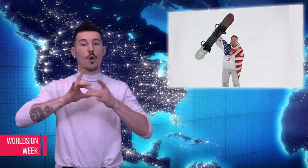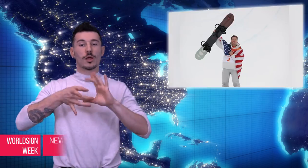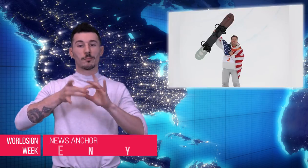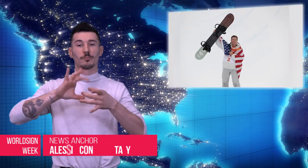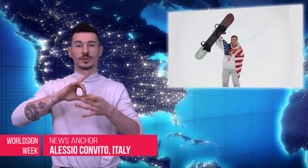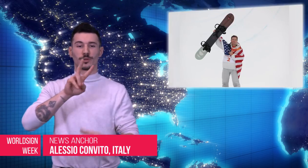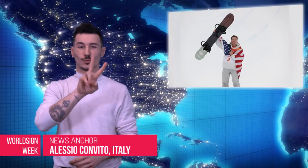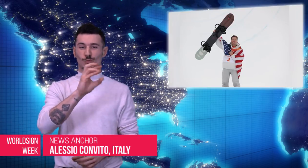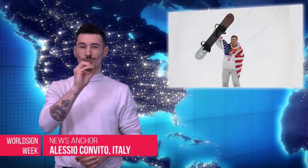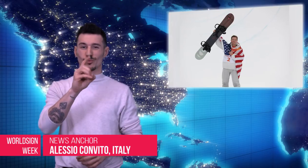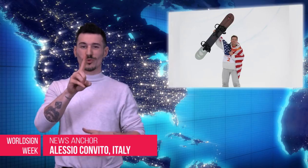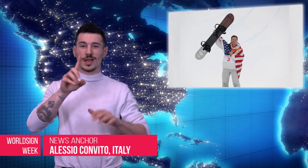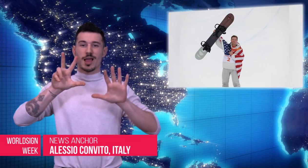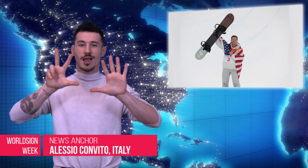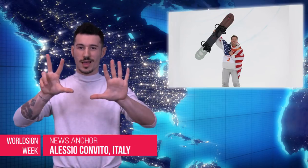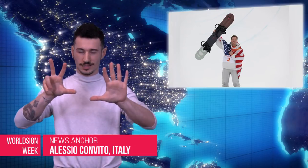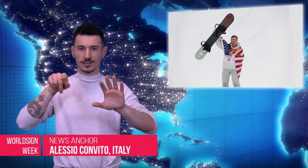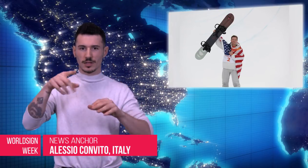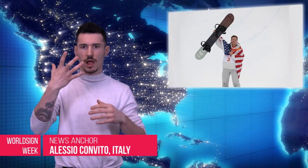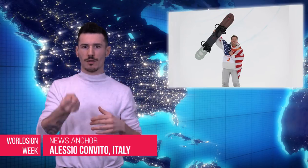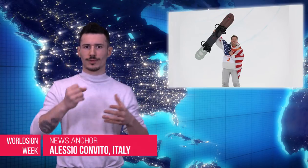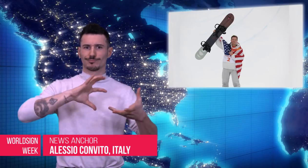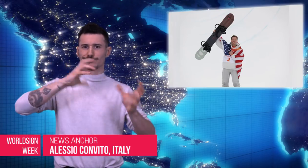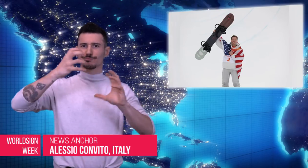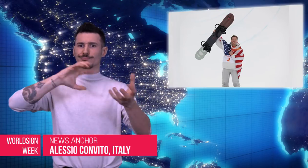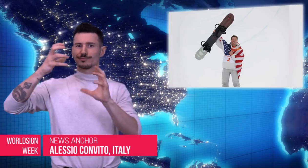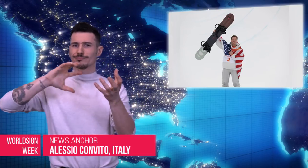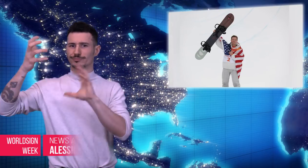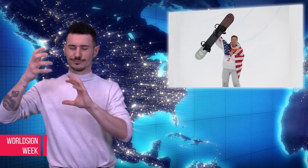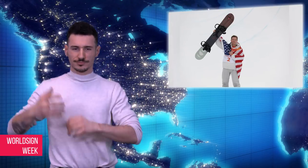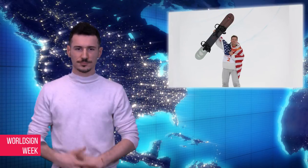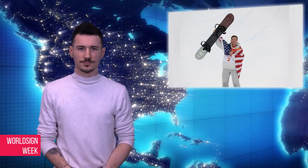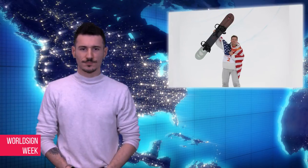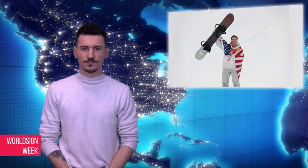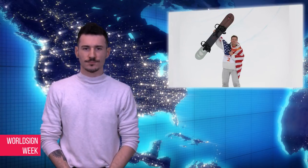Alessio: 2018 Olympics Unflattering Moments